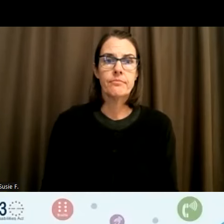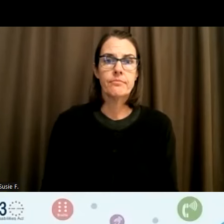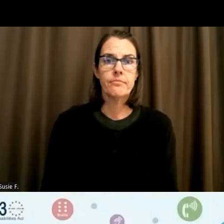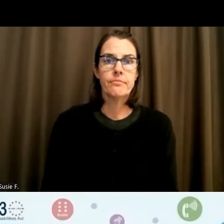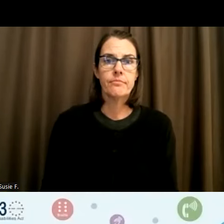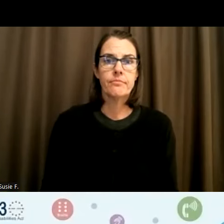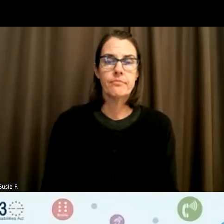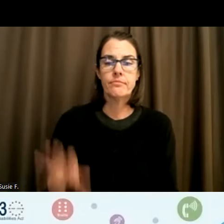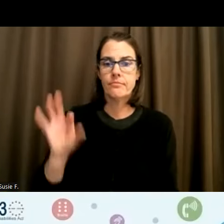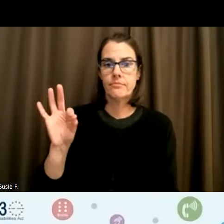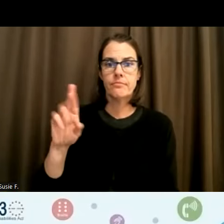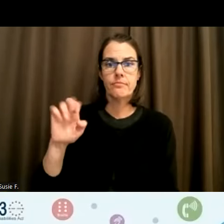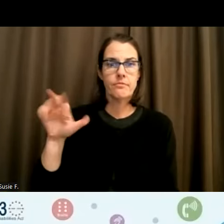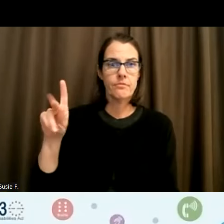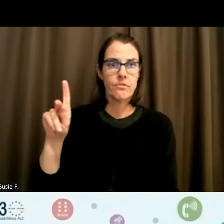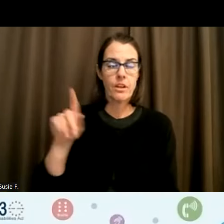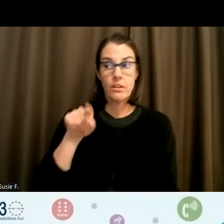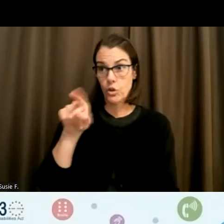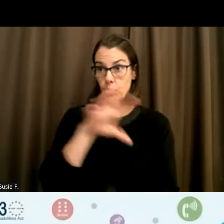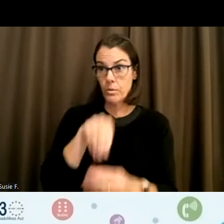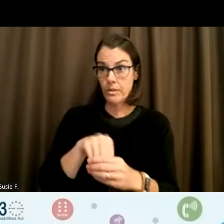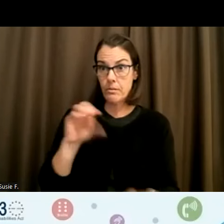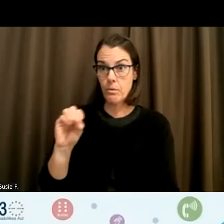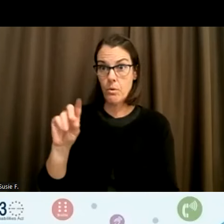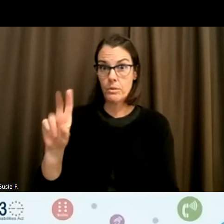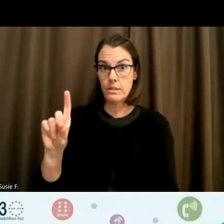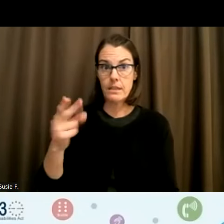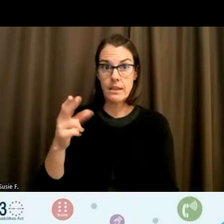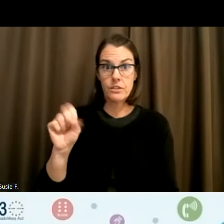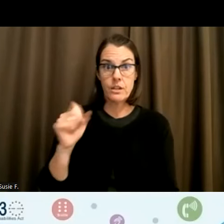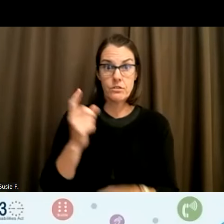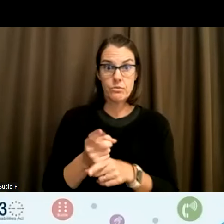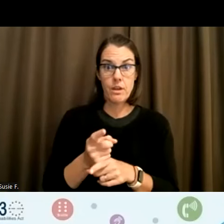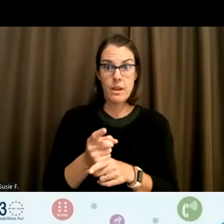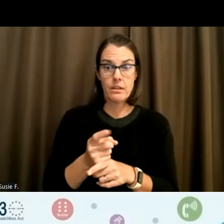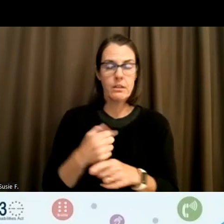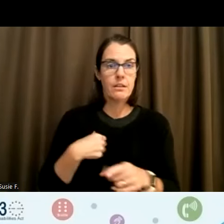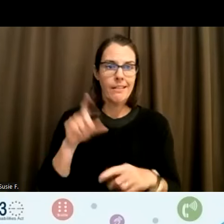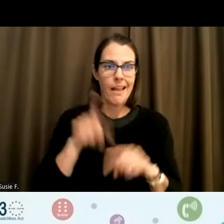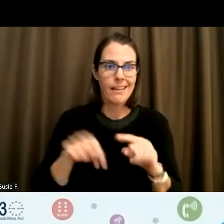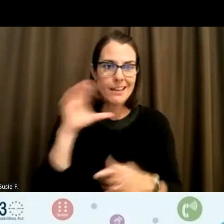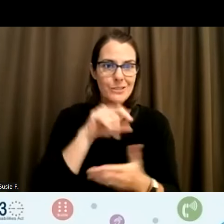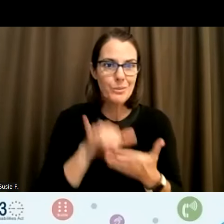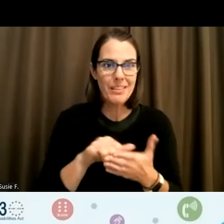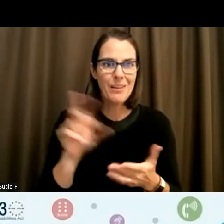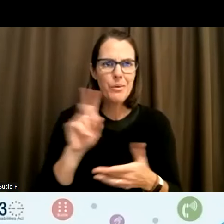You're you're within ODHS, right? So I can't assume that based on where are you working?